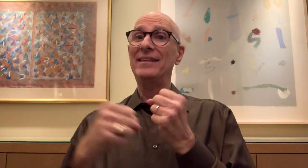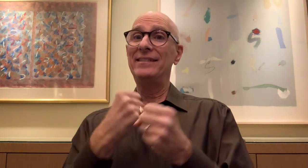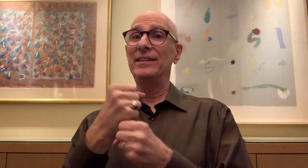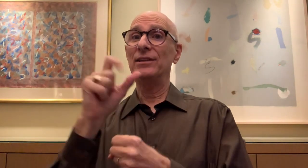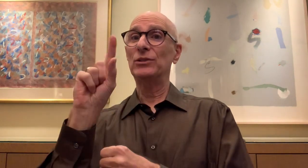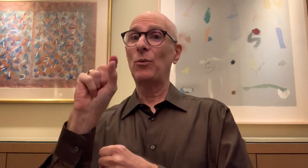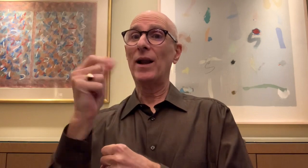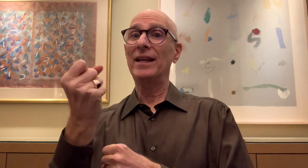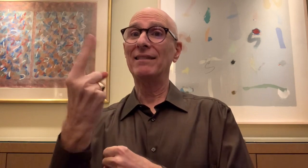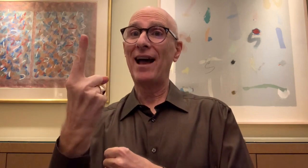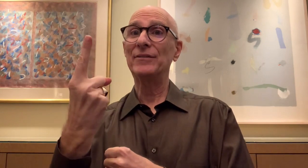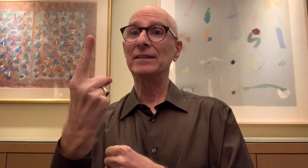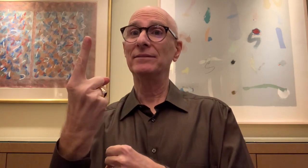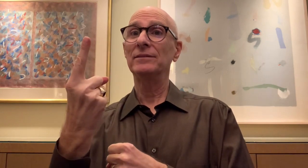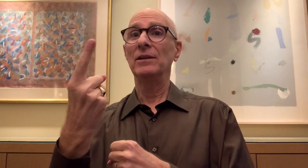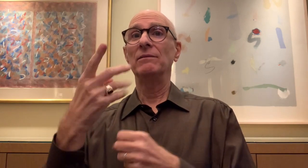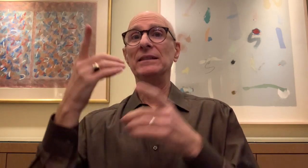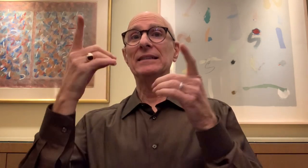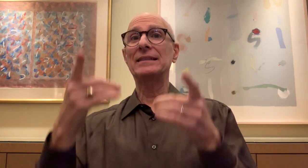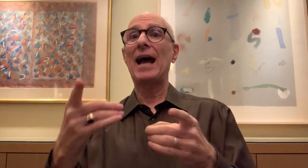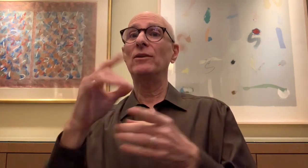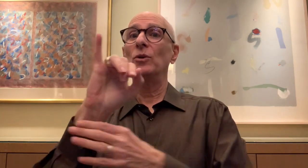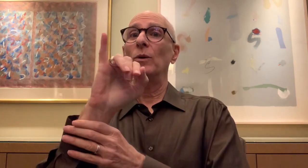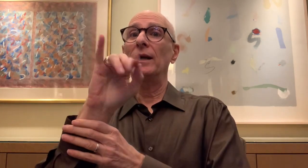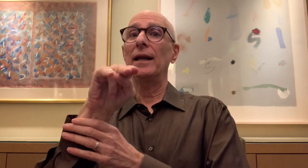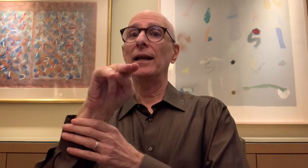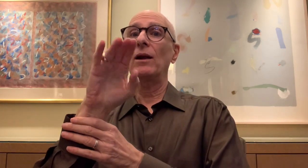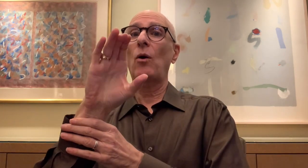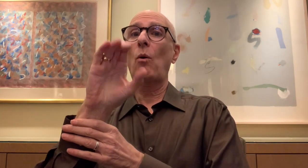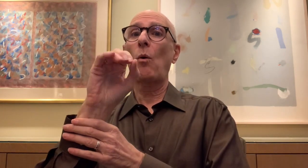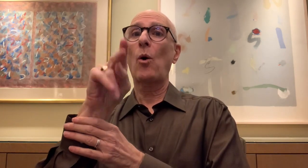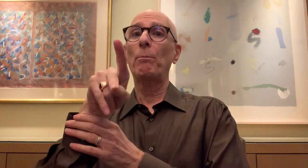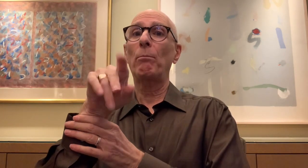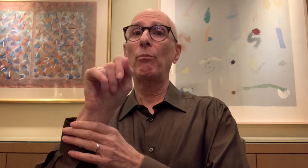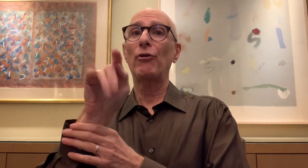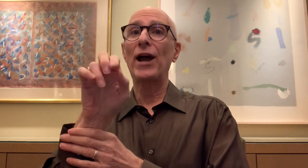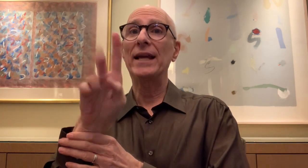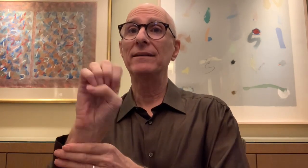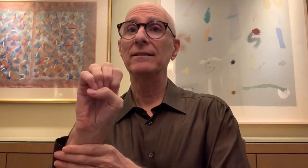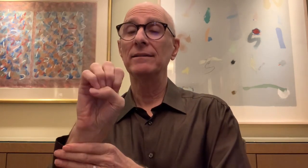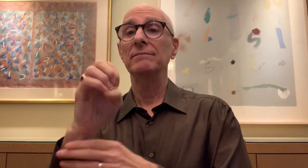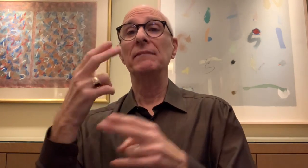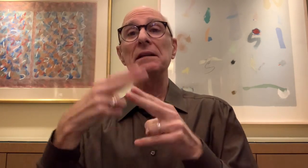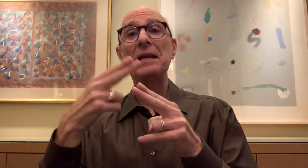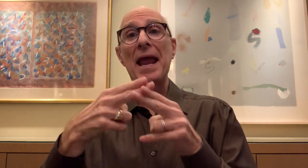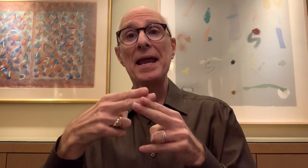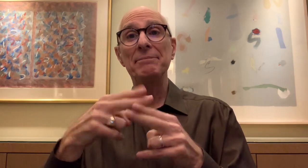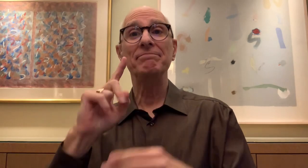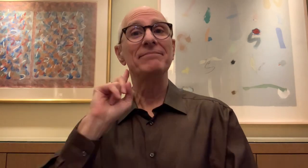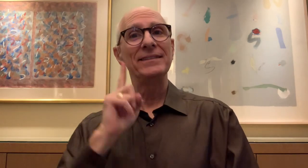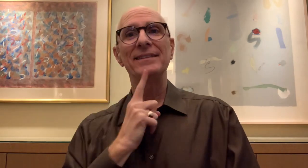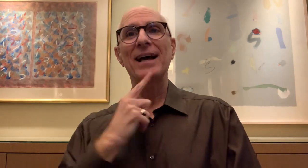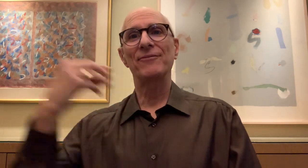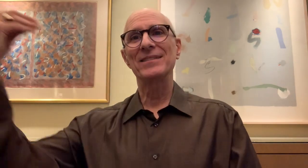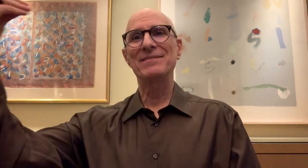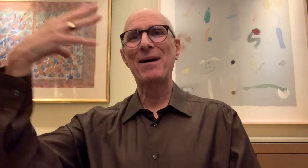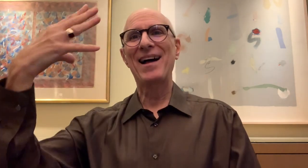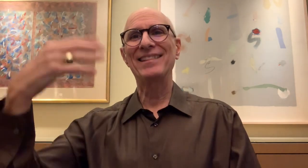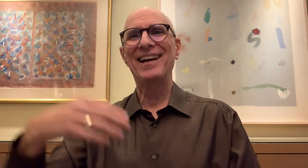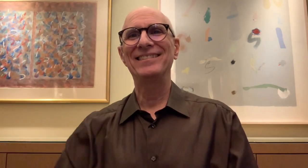That year, 2011, we decided to incorporate our organization and selected the name, Deaf Spotlight.